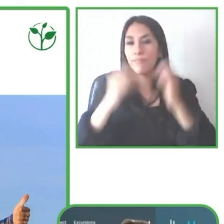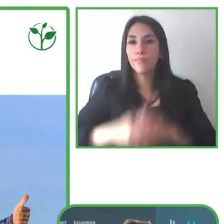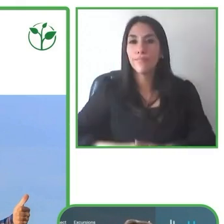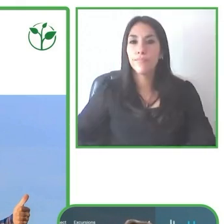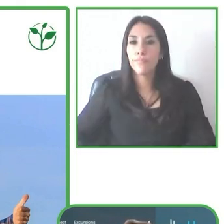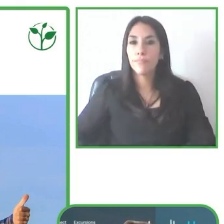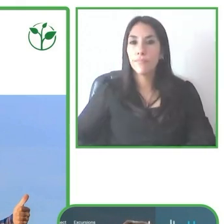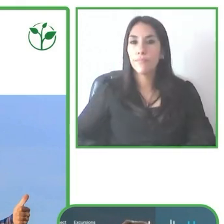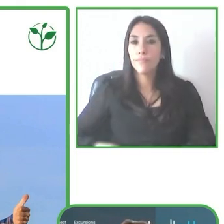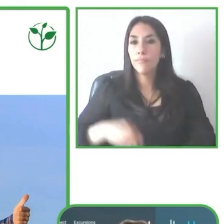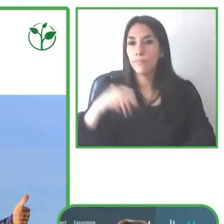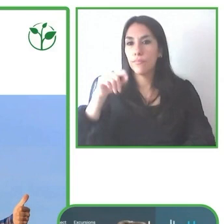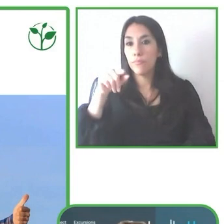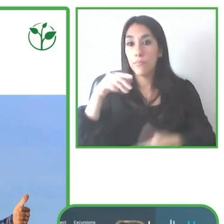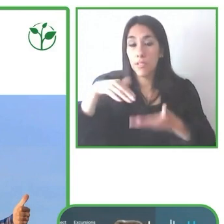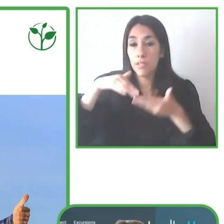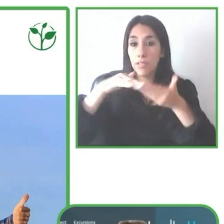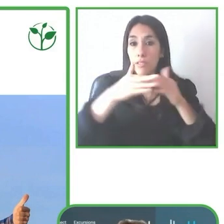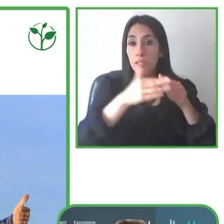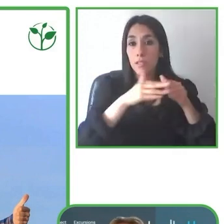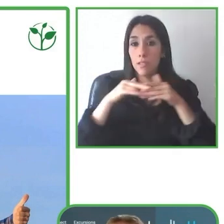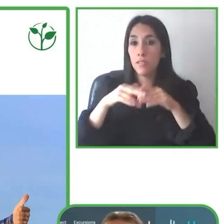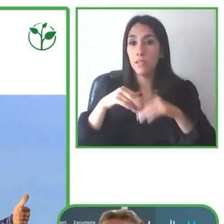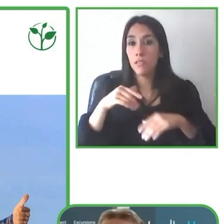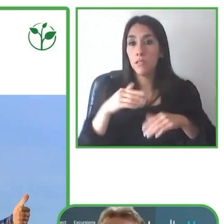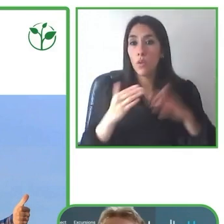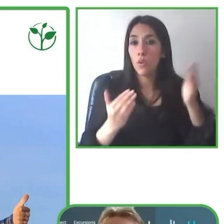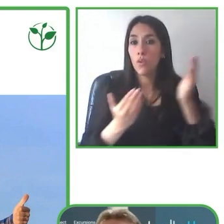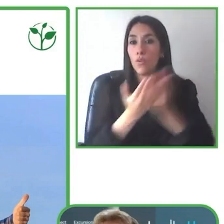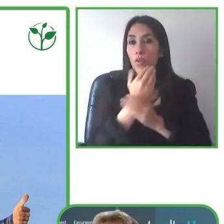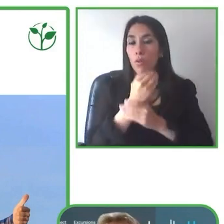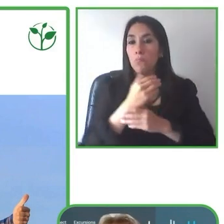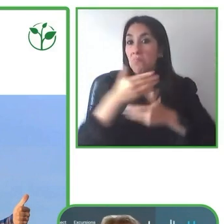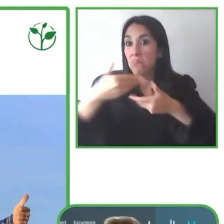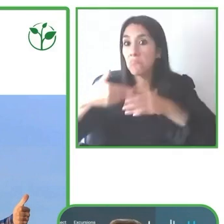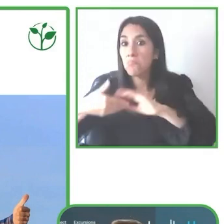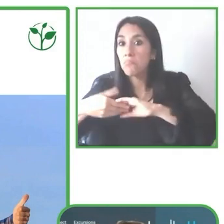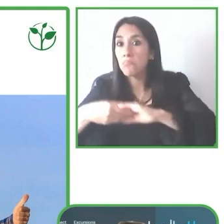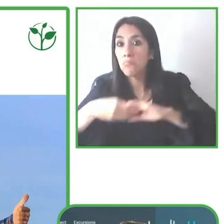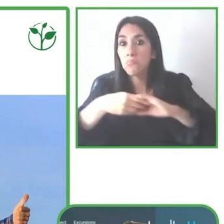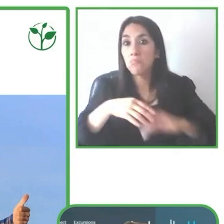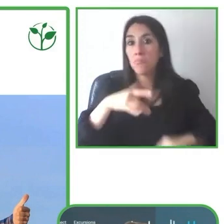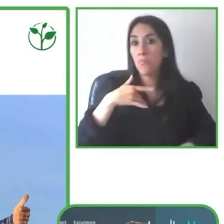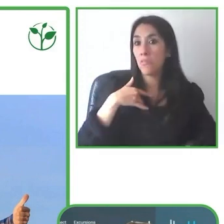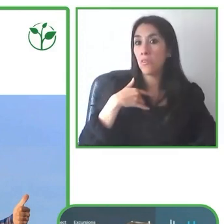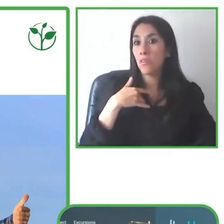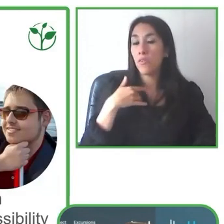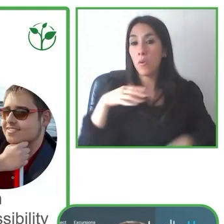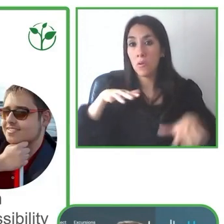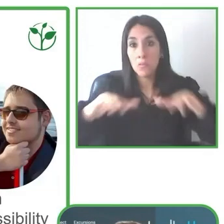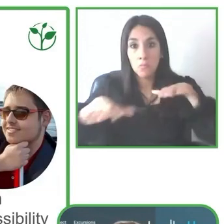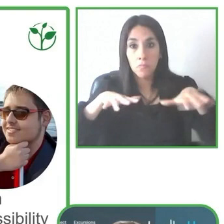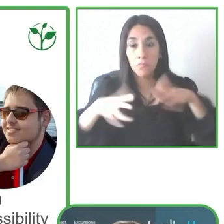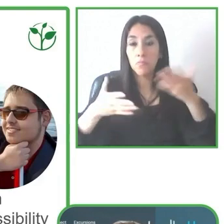and of course, a companion tourist for new destinations.